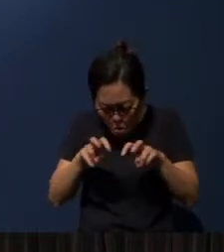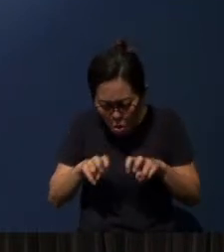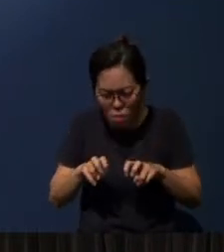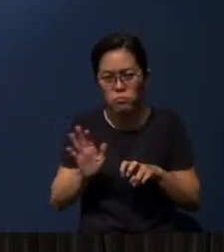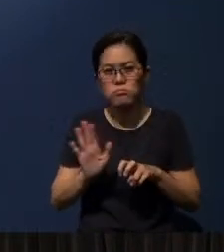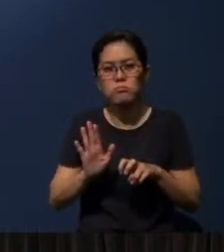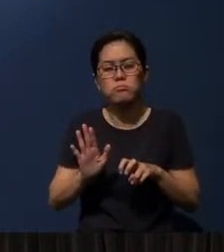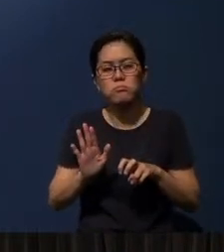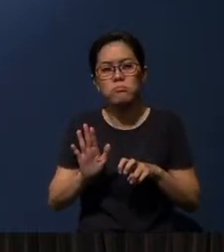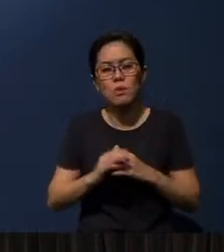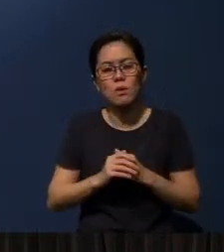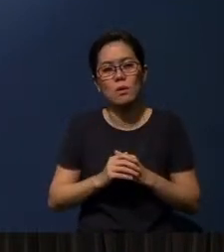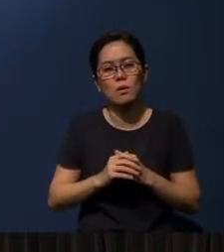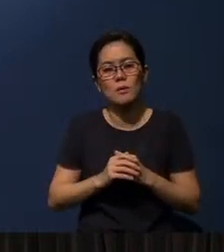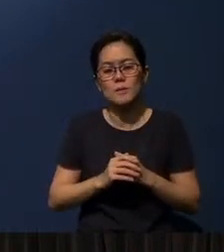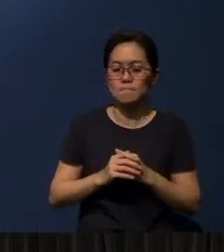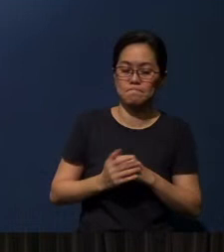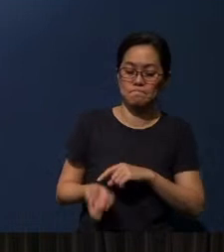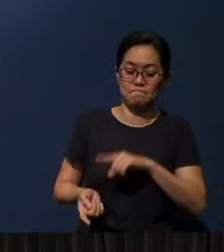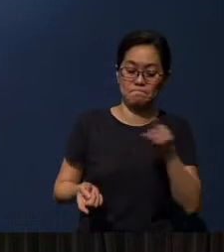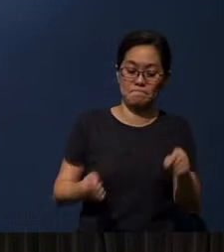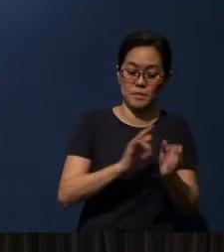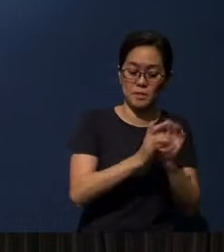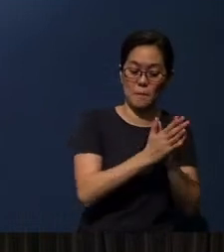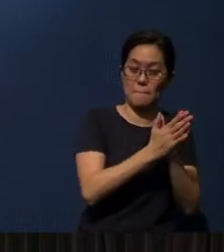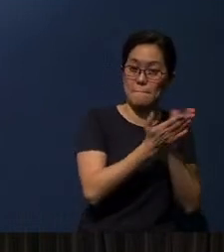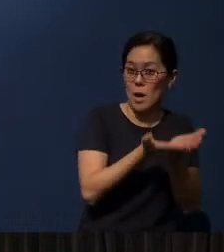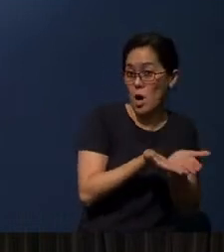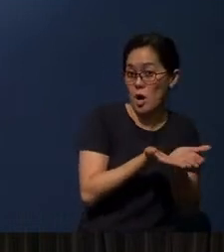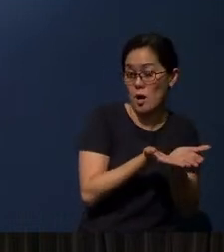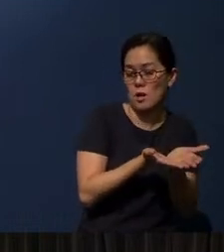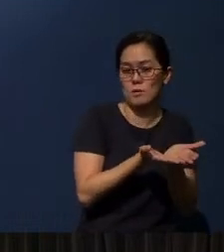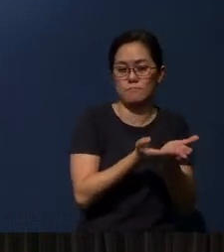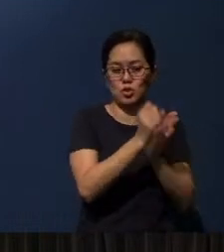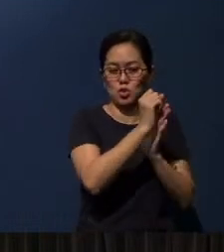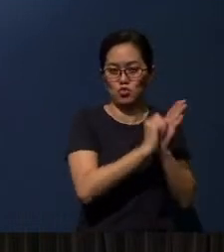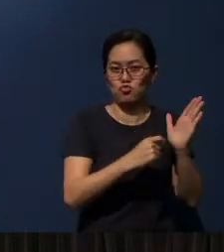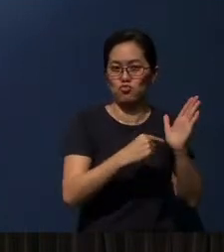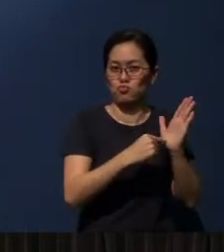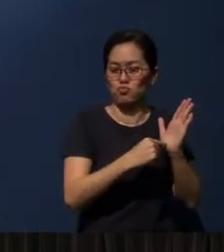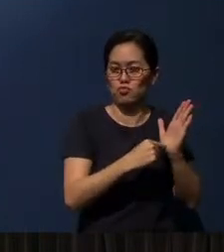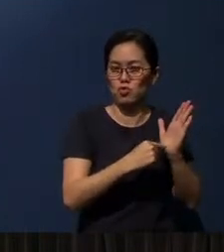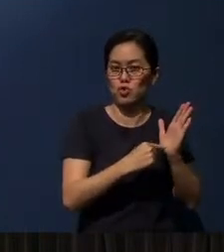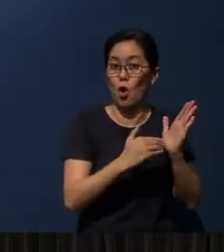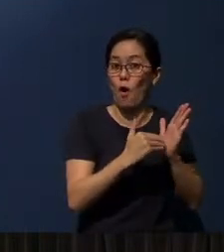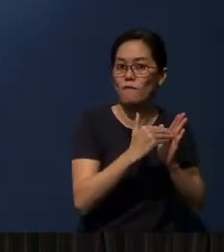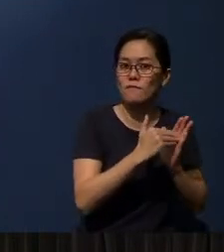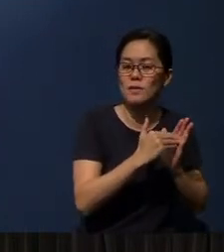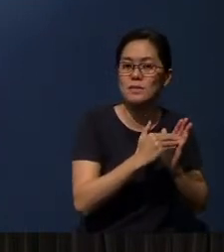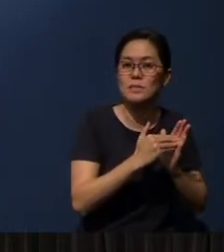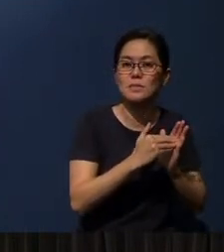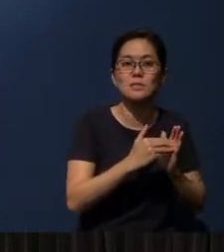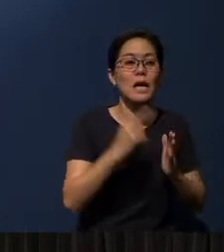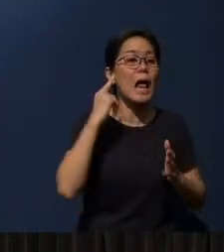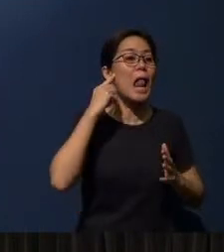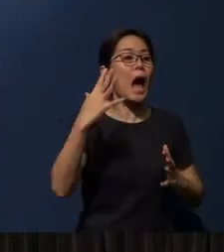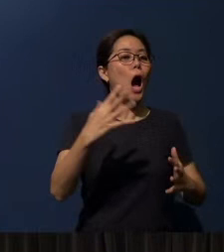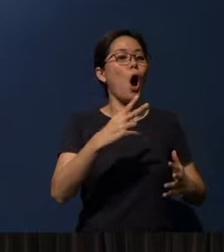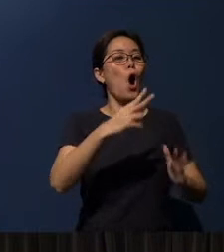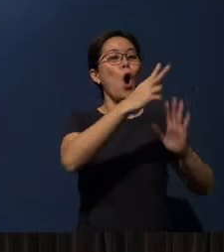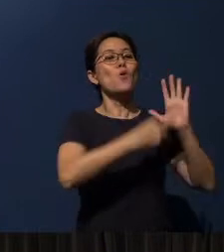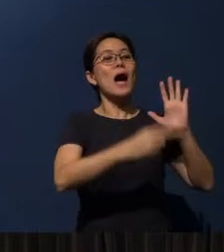Well, in the Bible, the scriptures are really often read aloud for an audience, do you know that?